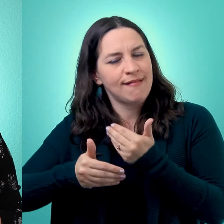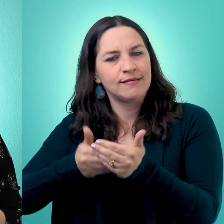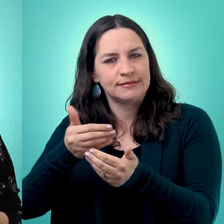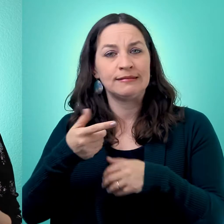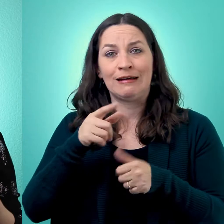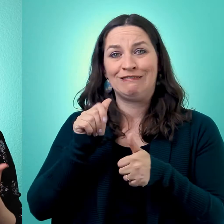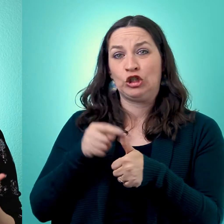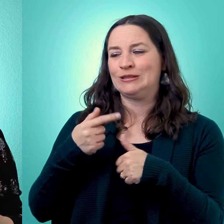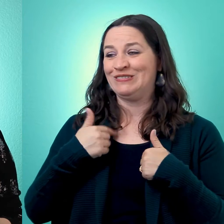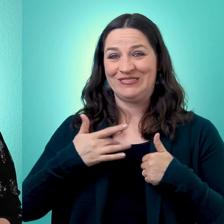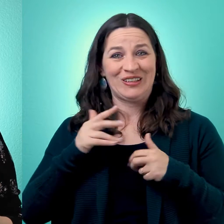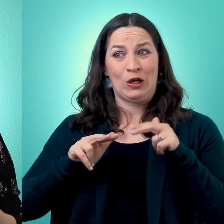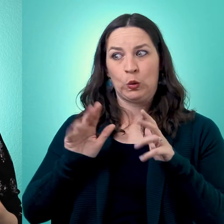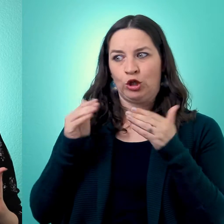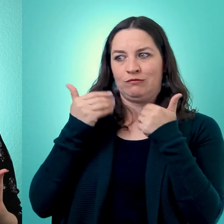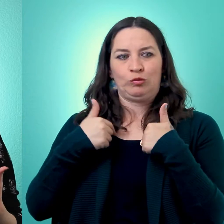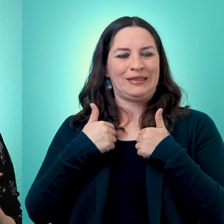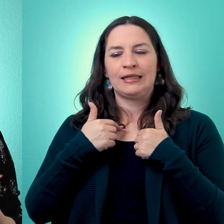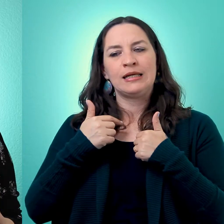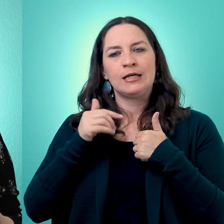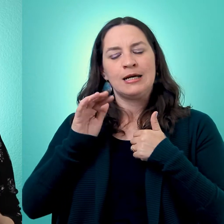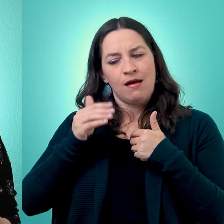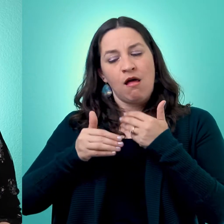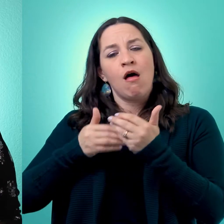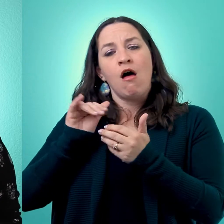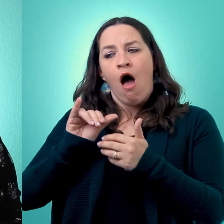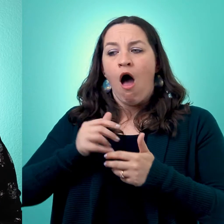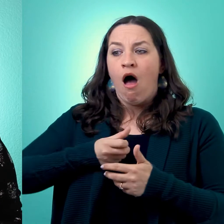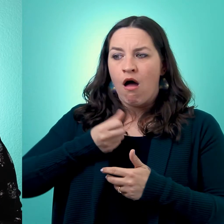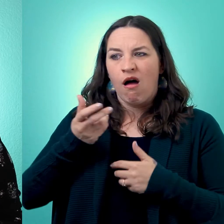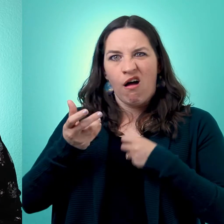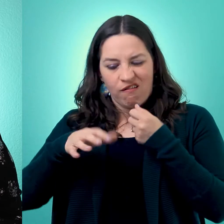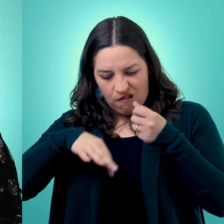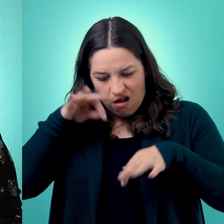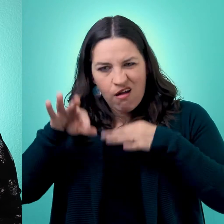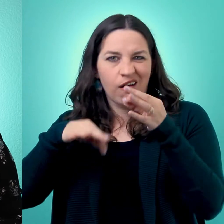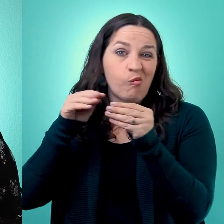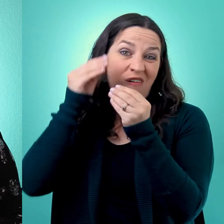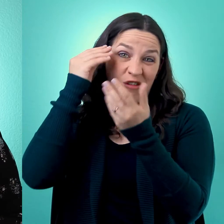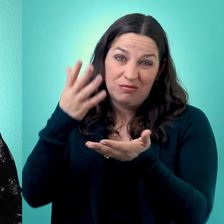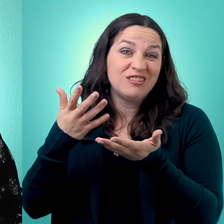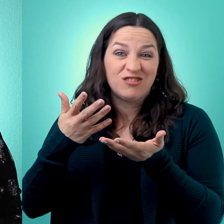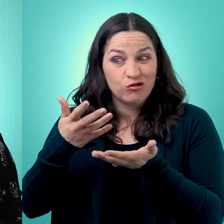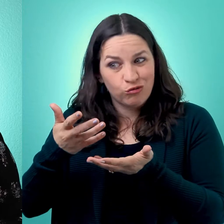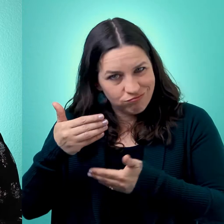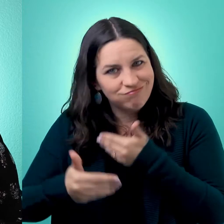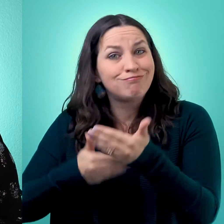So, again, you go through that process and you start to realize how safe that space is. You'll start to unearth things and talk about things